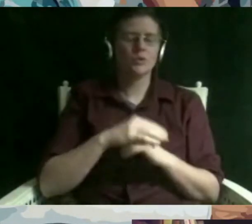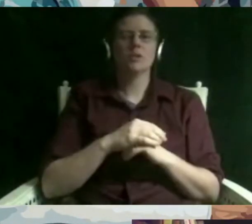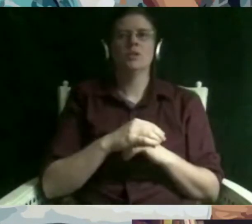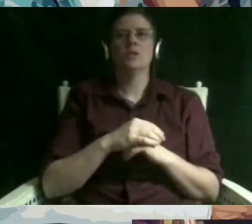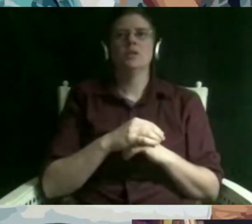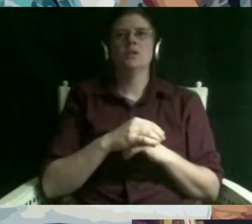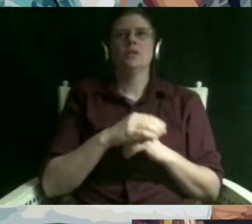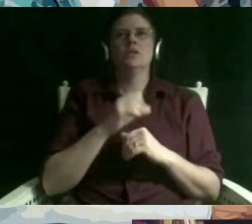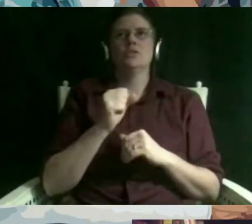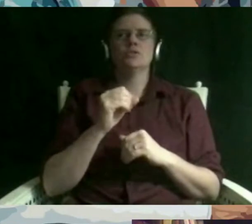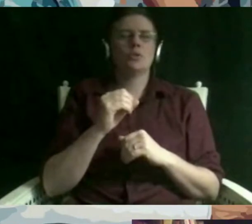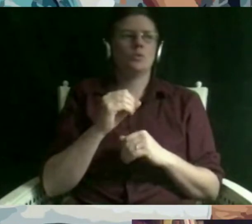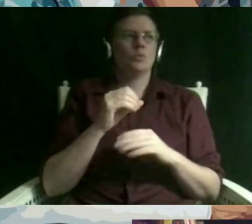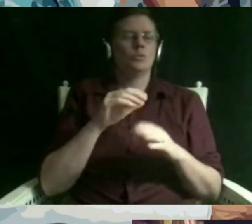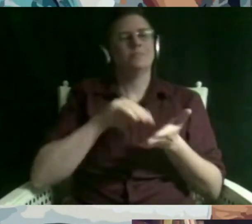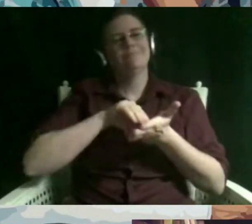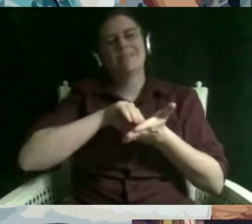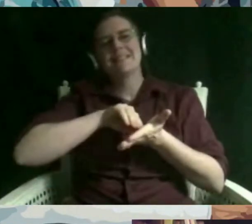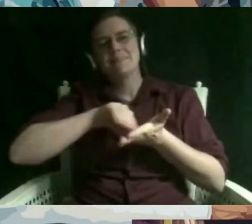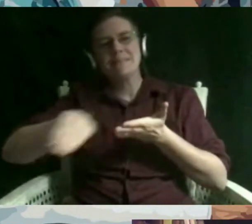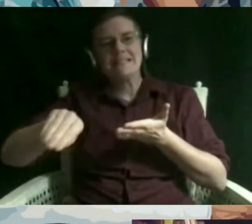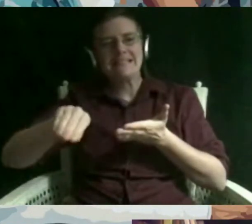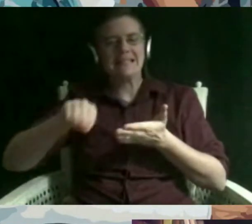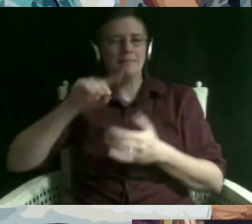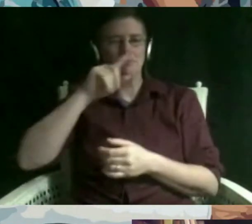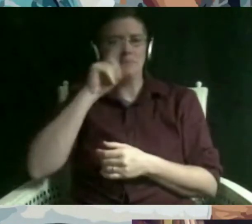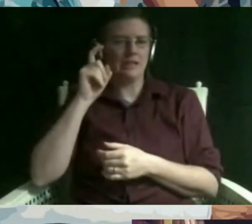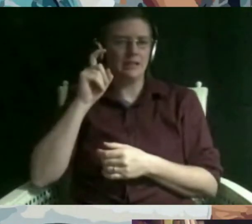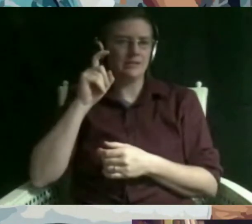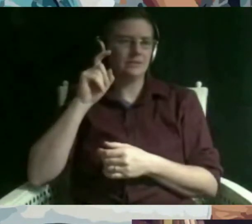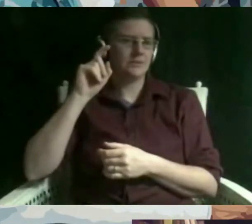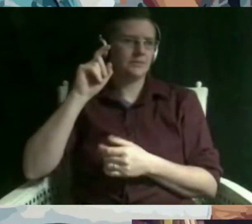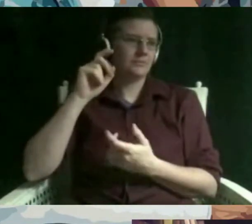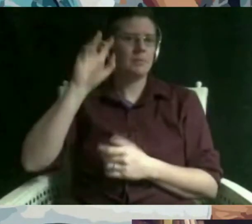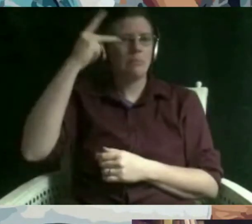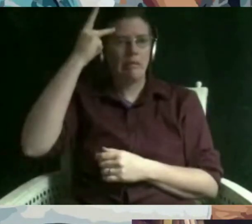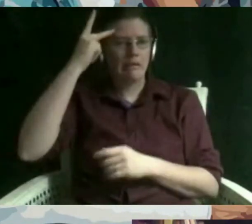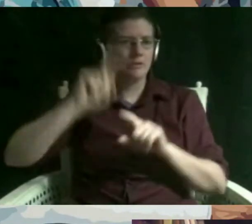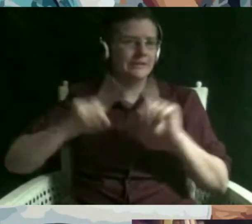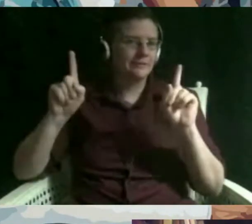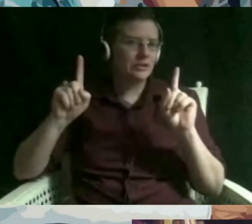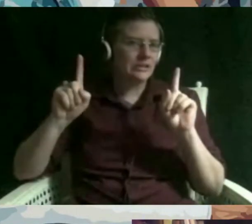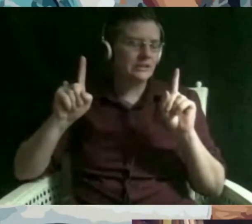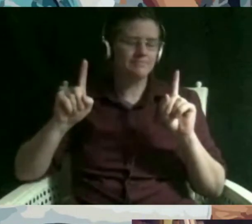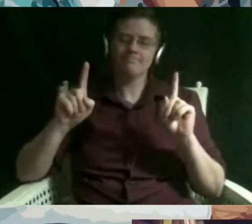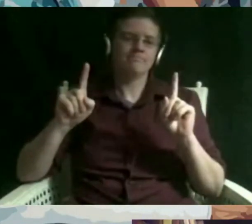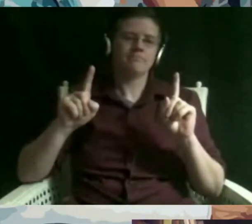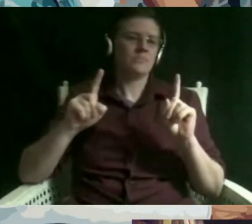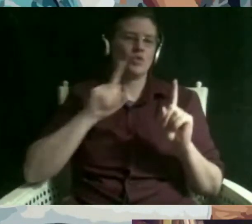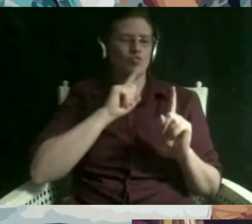someone experiences on the basis of political differences truly dismisses anti-semitism